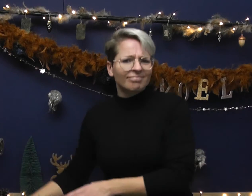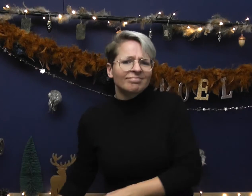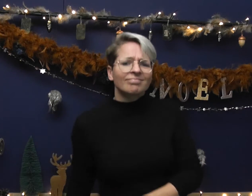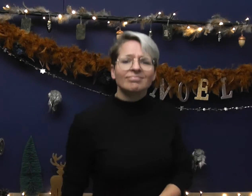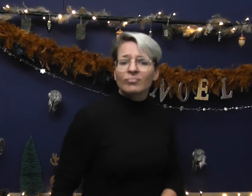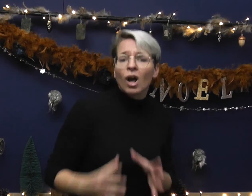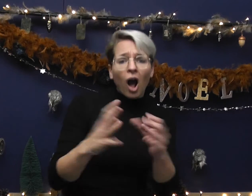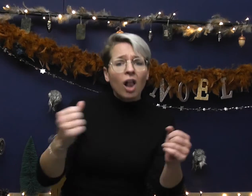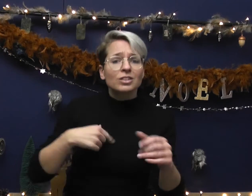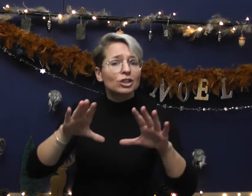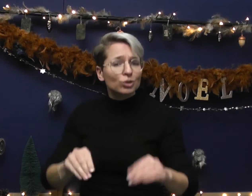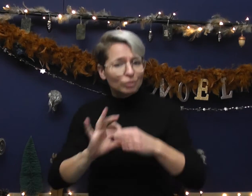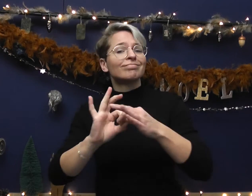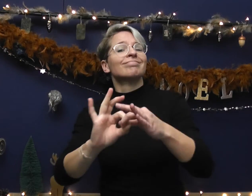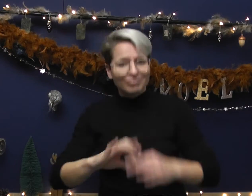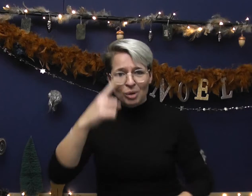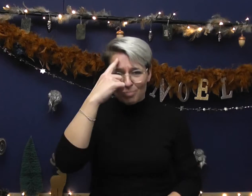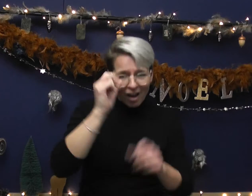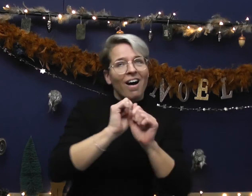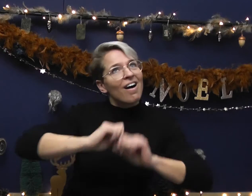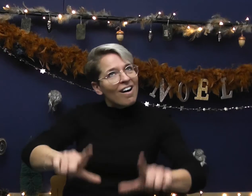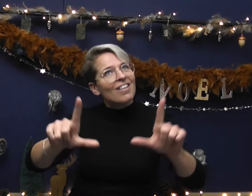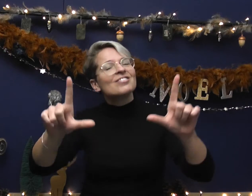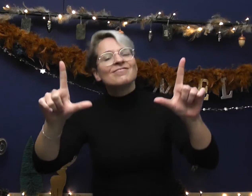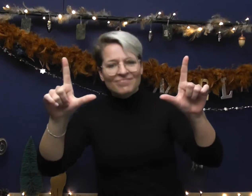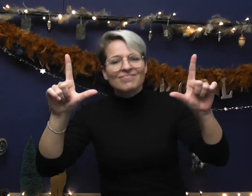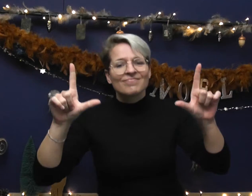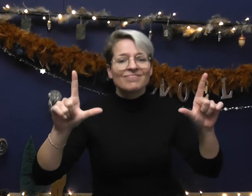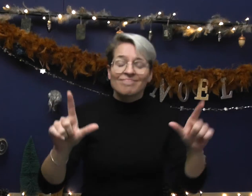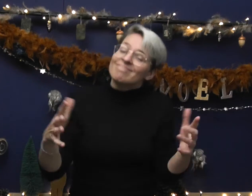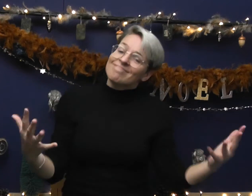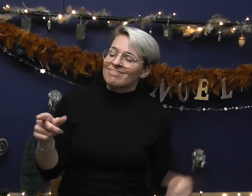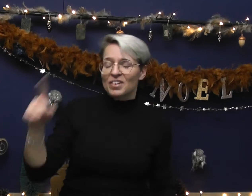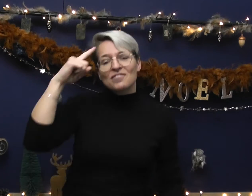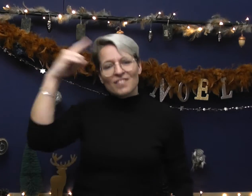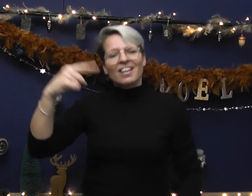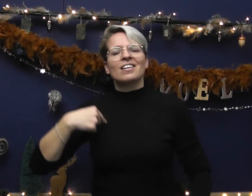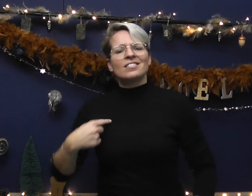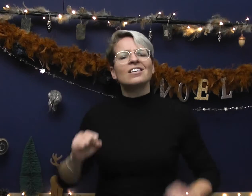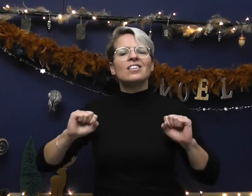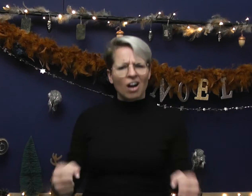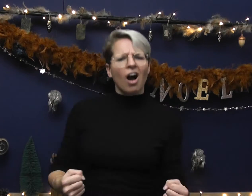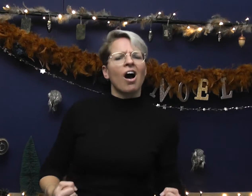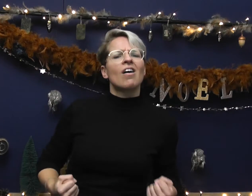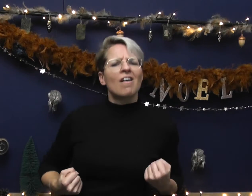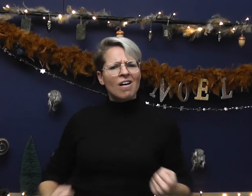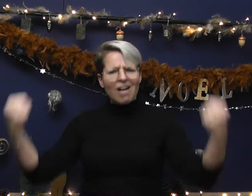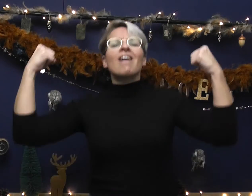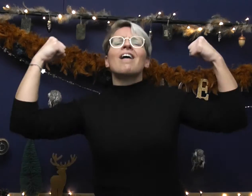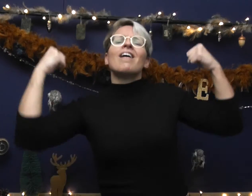But it's all in the plan And she knows I'm the man